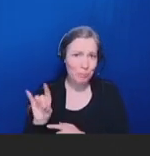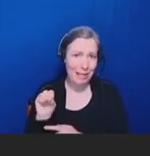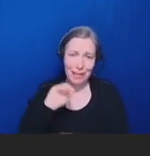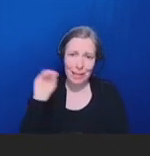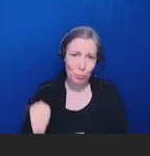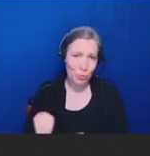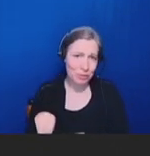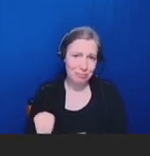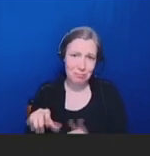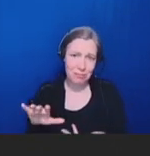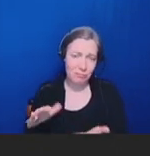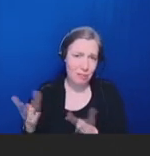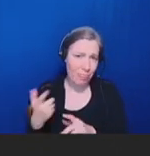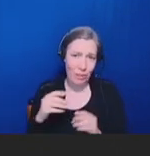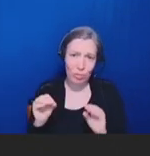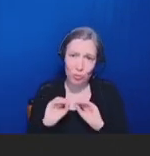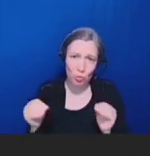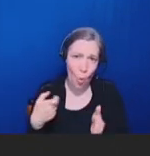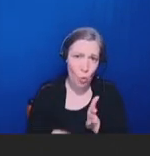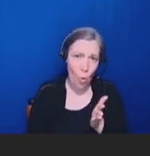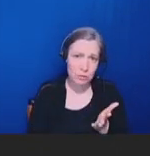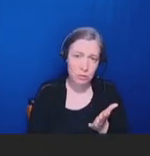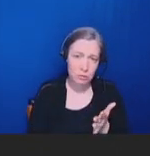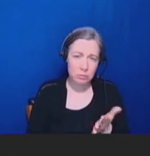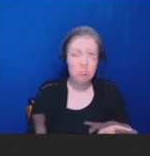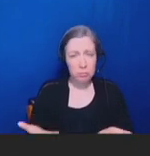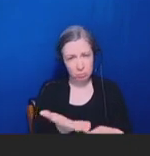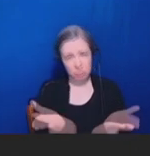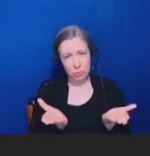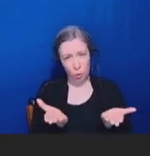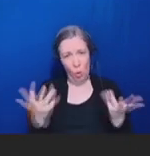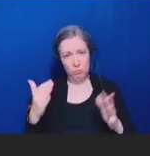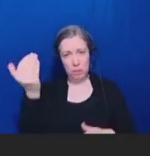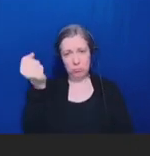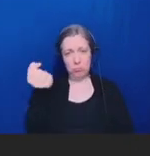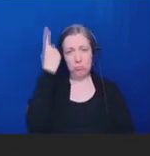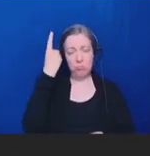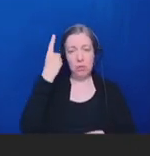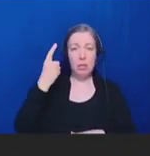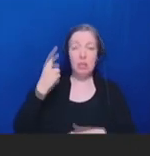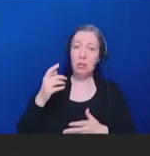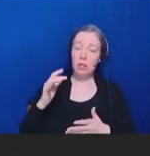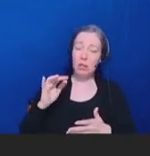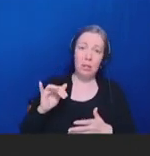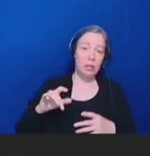As you understand, the attacks on the integrity of the science and clinical research that